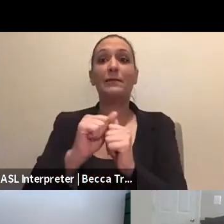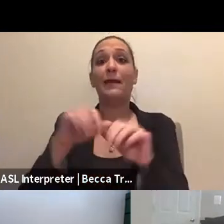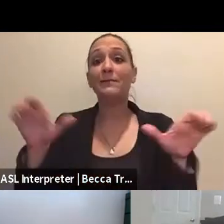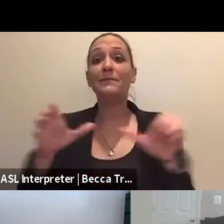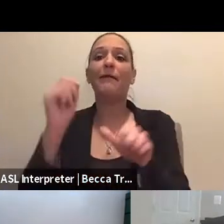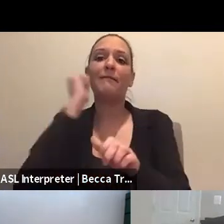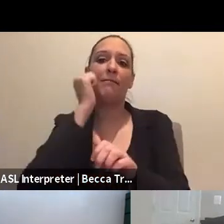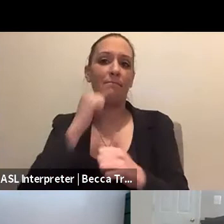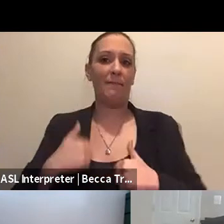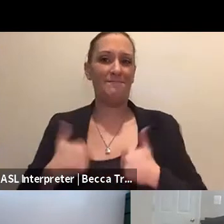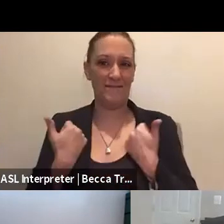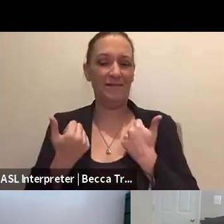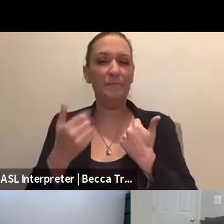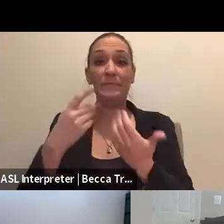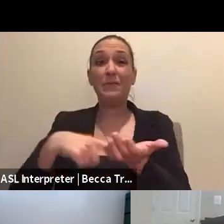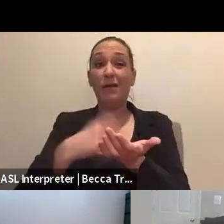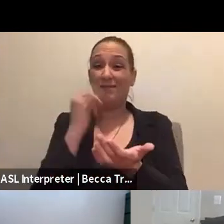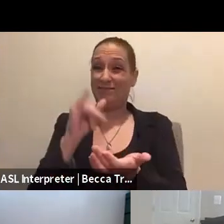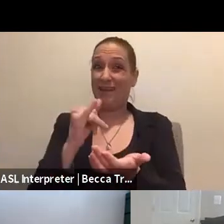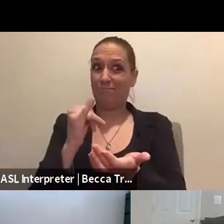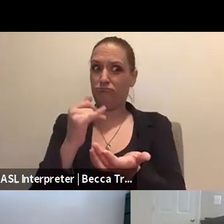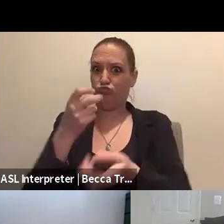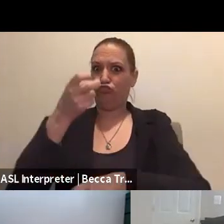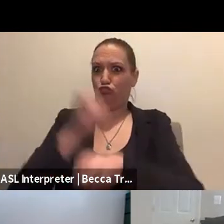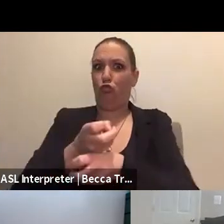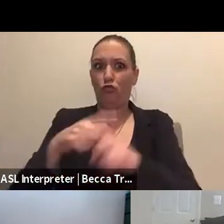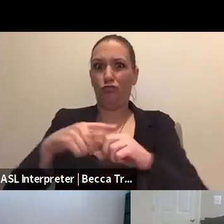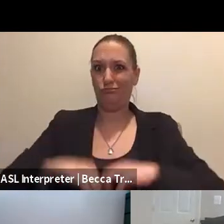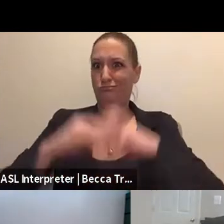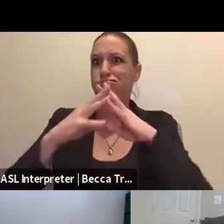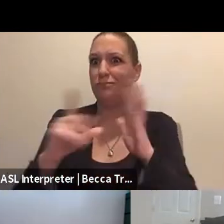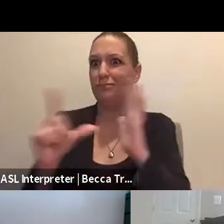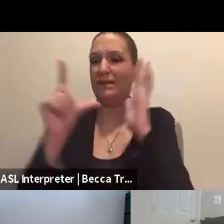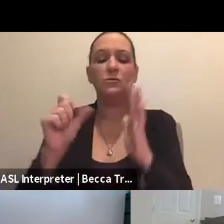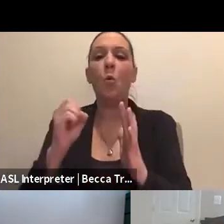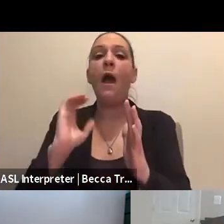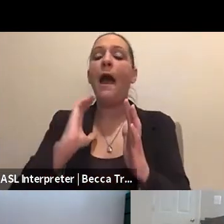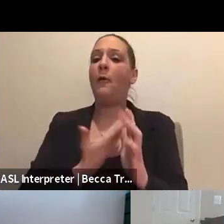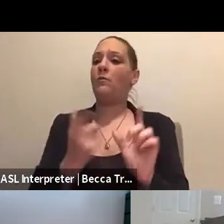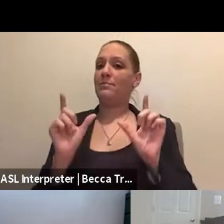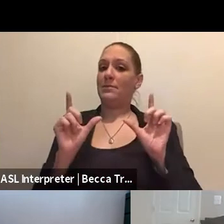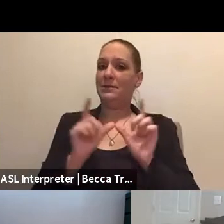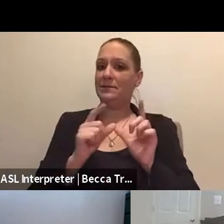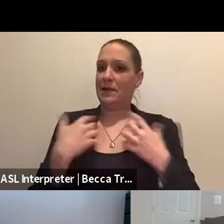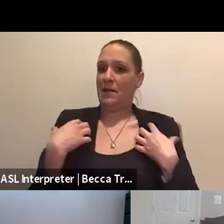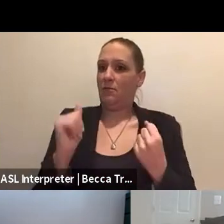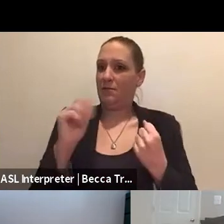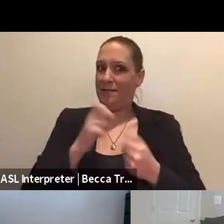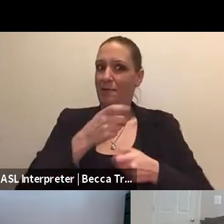And sometimes that's hard to stand up immediately. And so our licensed healthcare professionals will assist